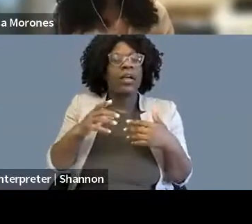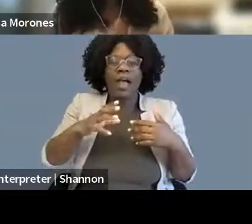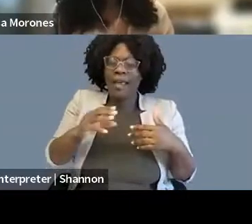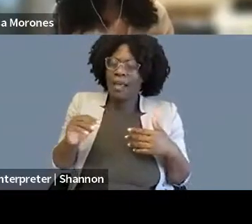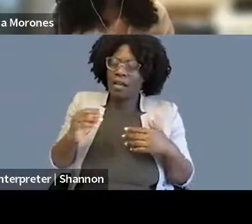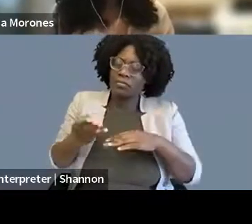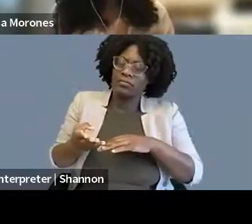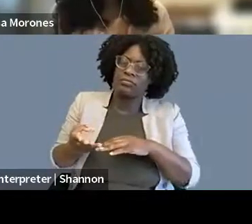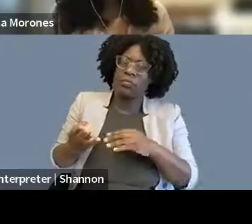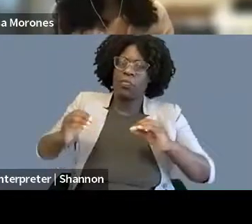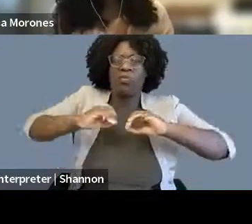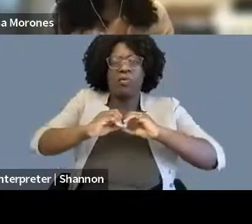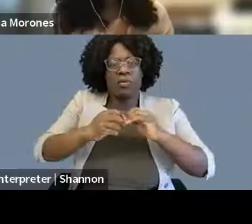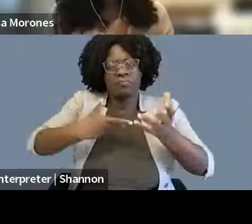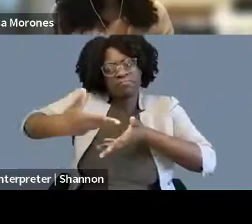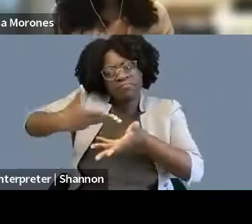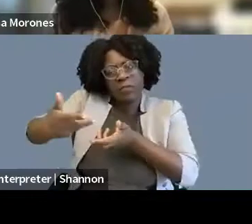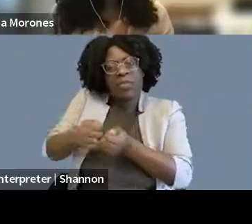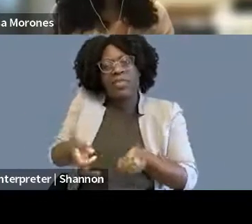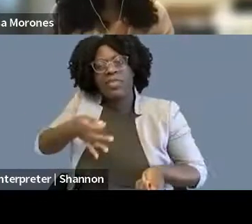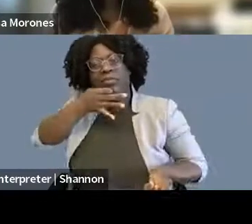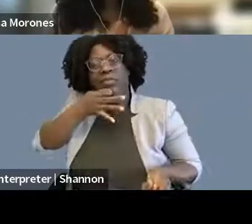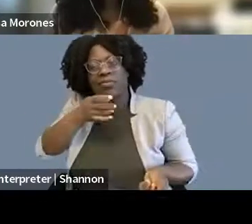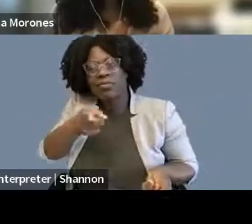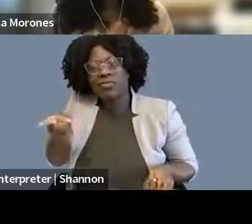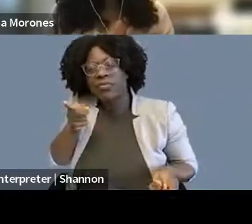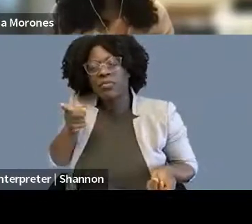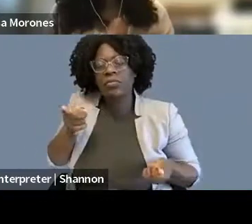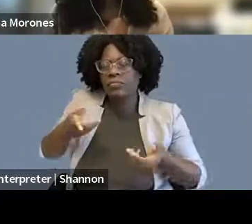thinking about like what is the future of democracy and what does that look like?